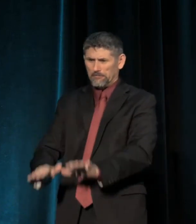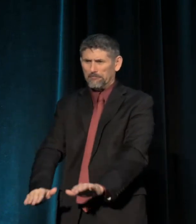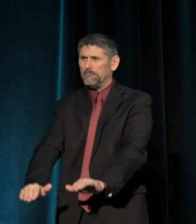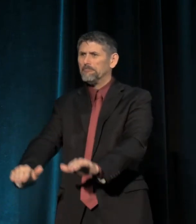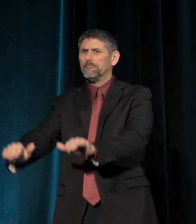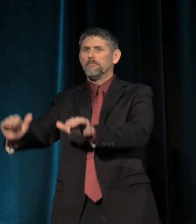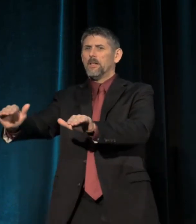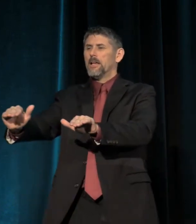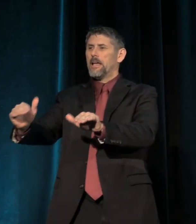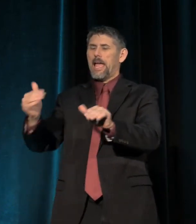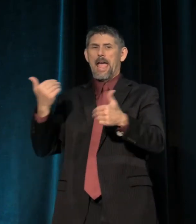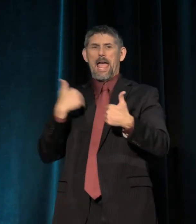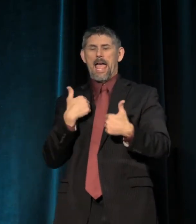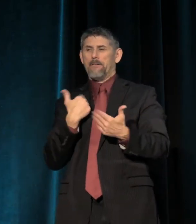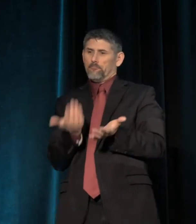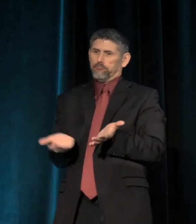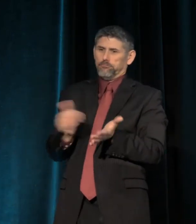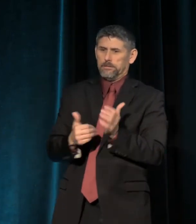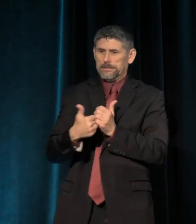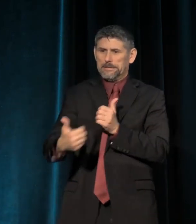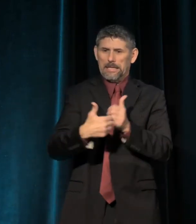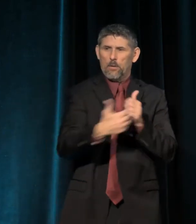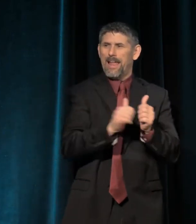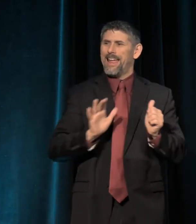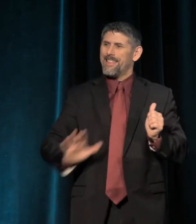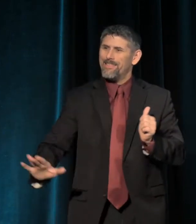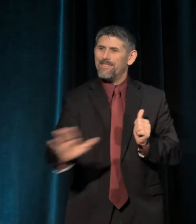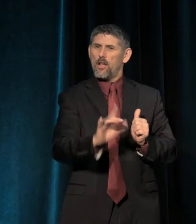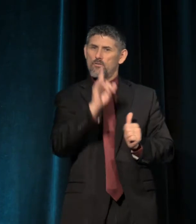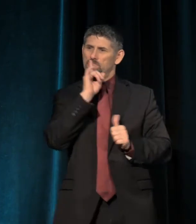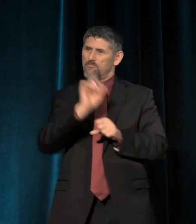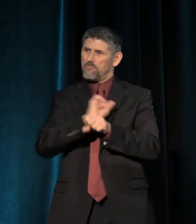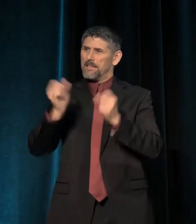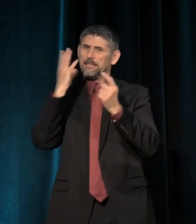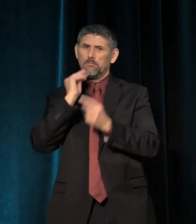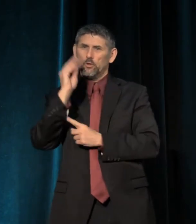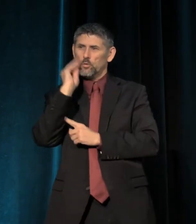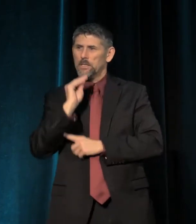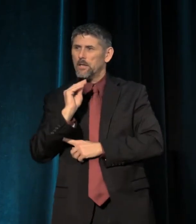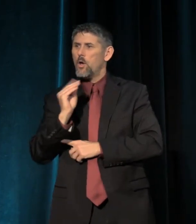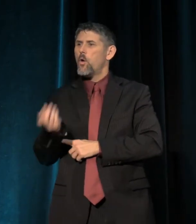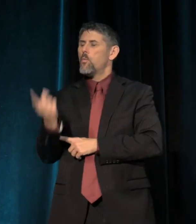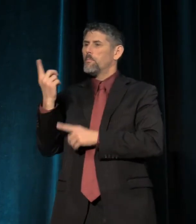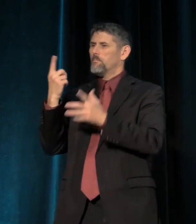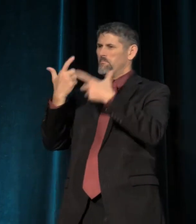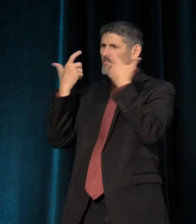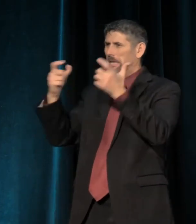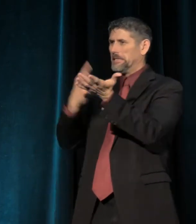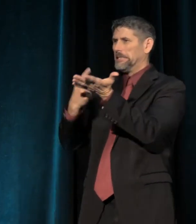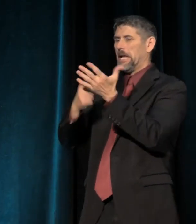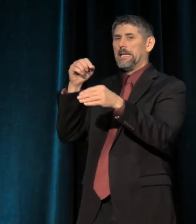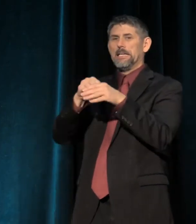with resegregation as their reality. One of the biggest discussions in the global city right now